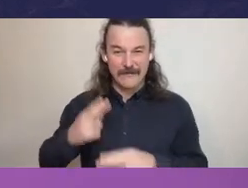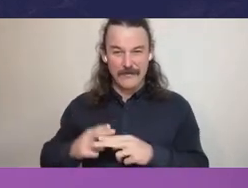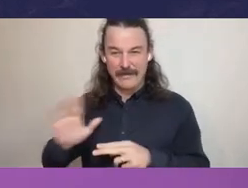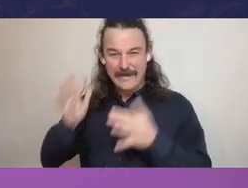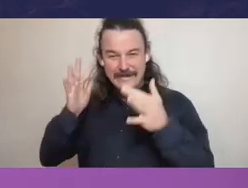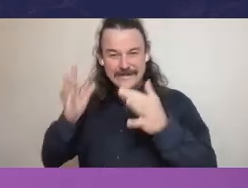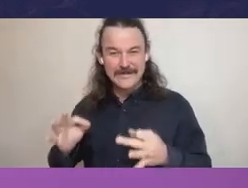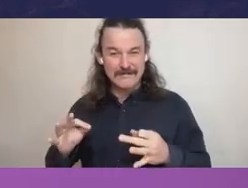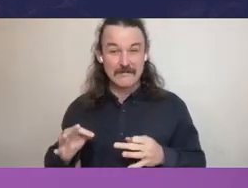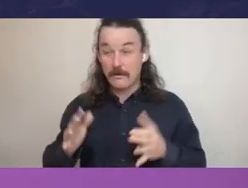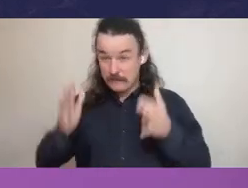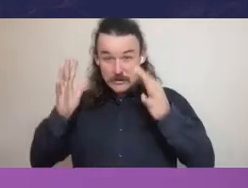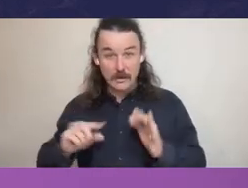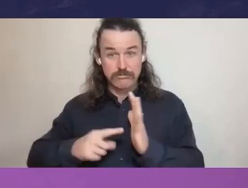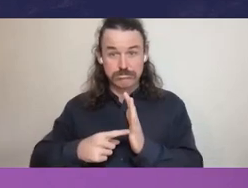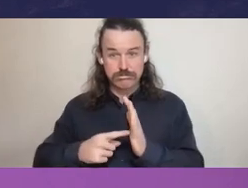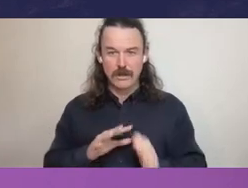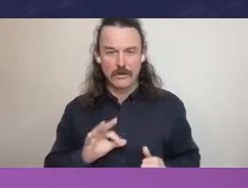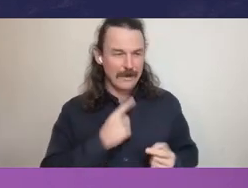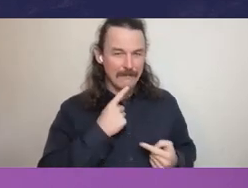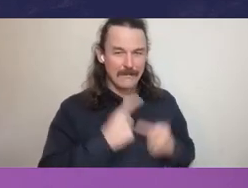on the face of it, decisions seem unfair.